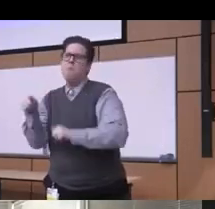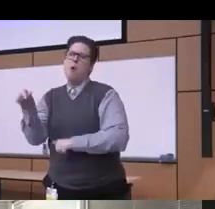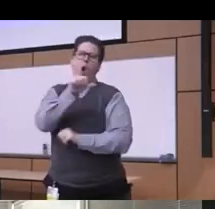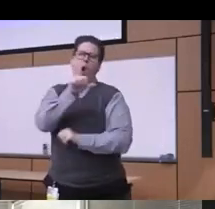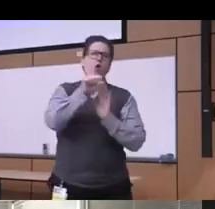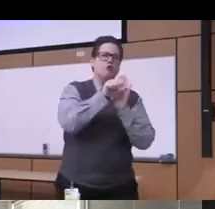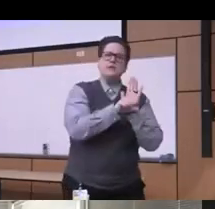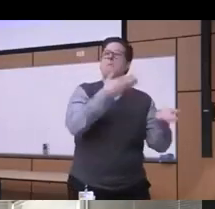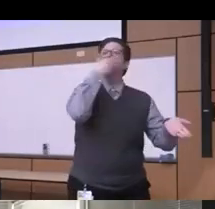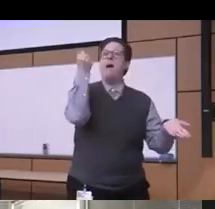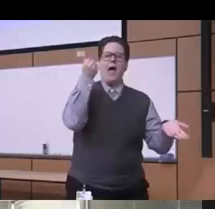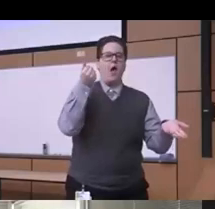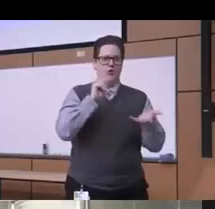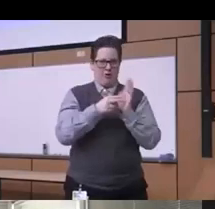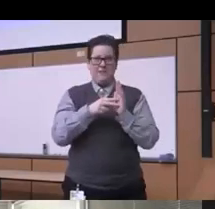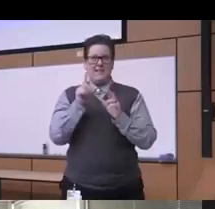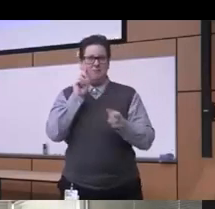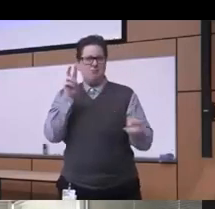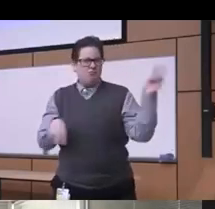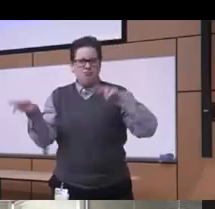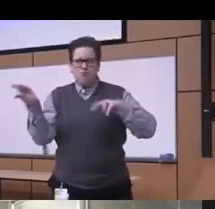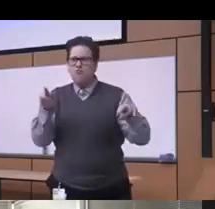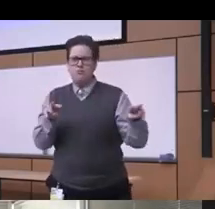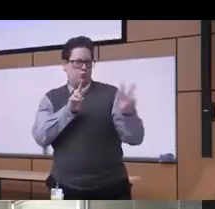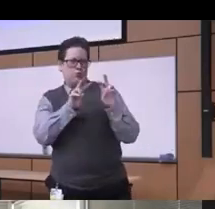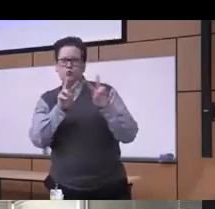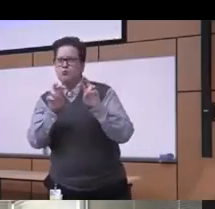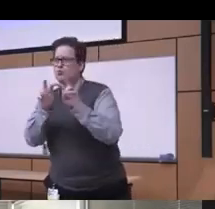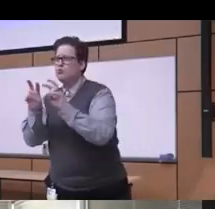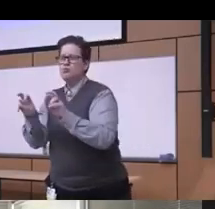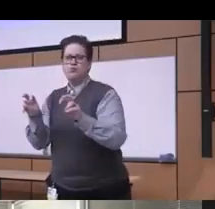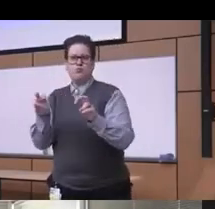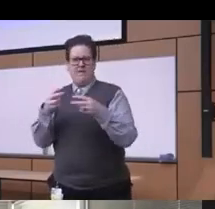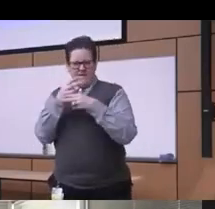we need to really kind of look at what's been fueling you know this socio-economic political